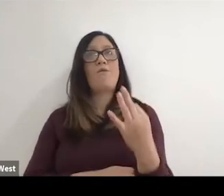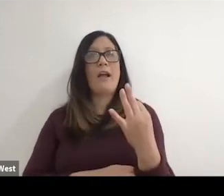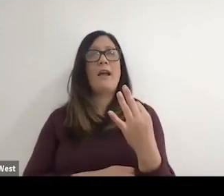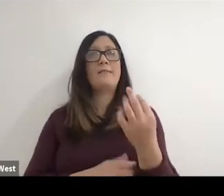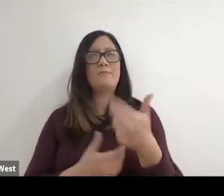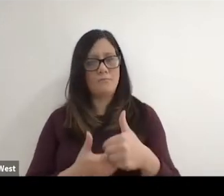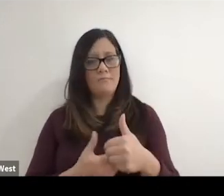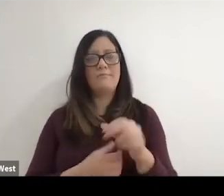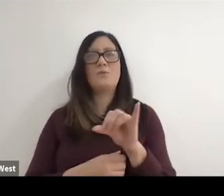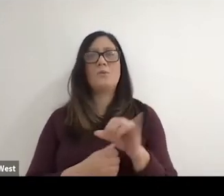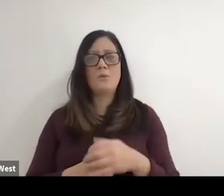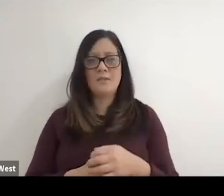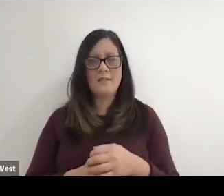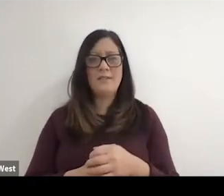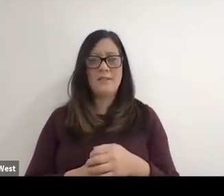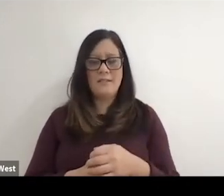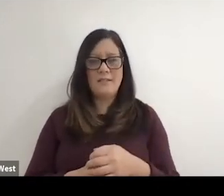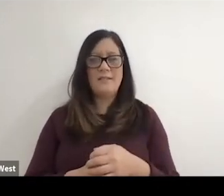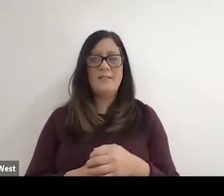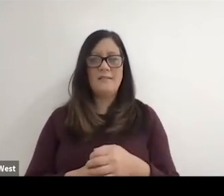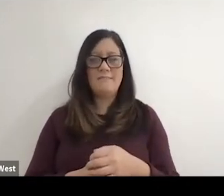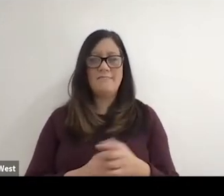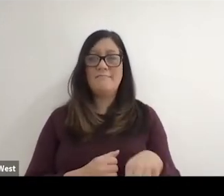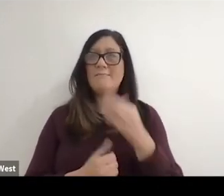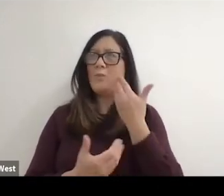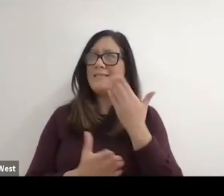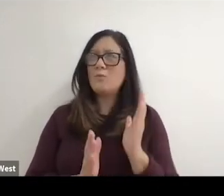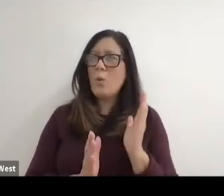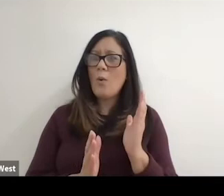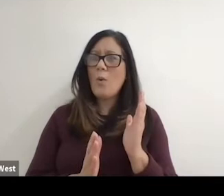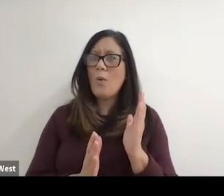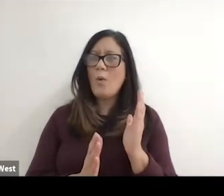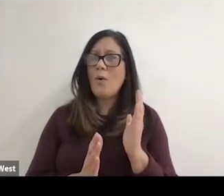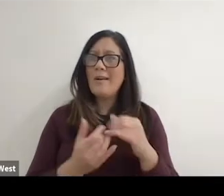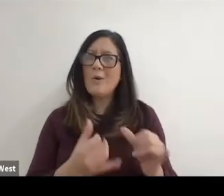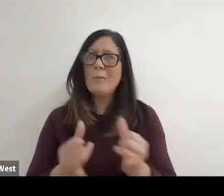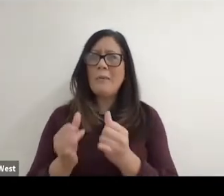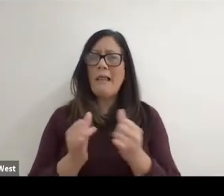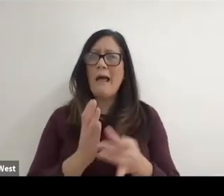way France came in and you know, we we didn't know if we could even really play proficiently on clay,